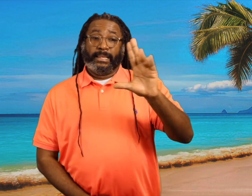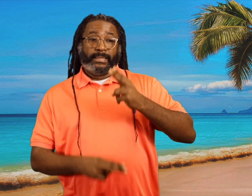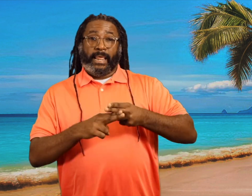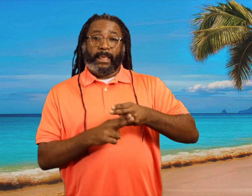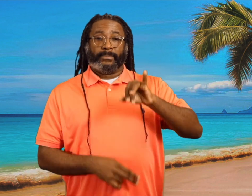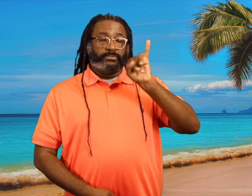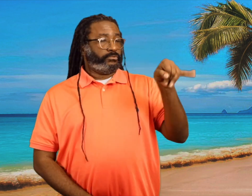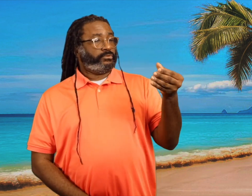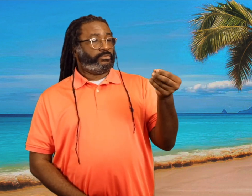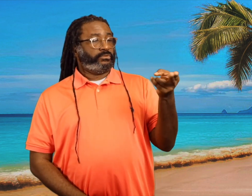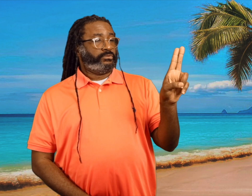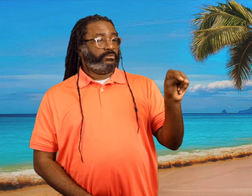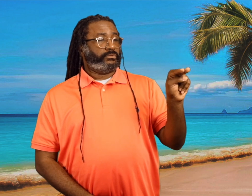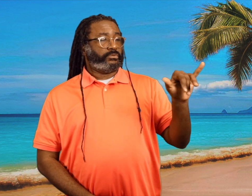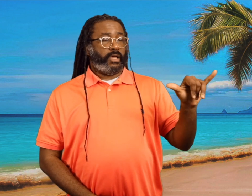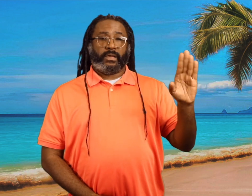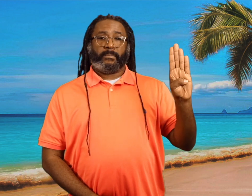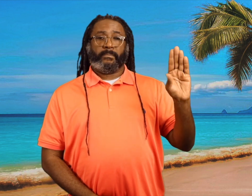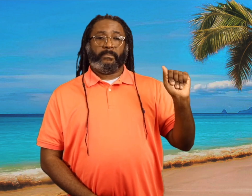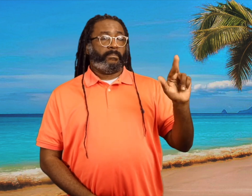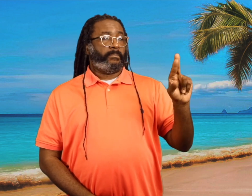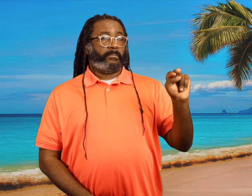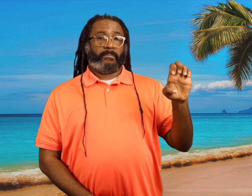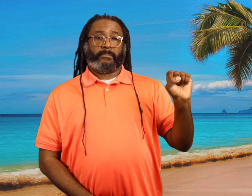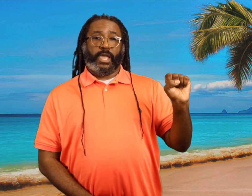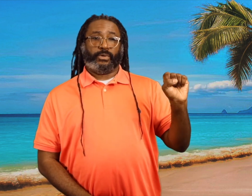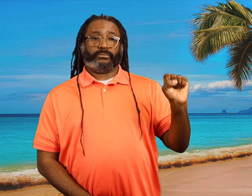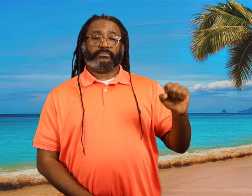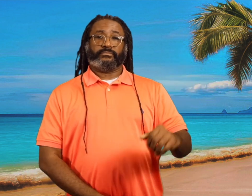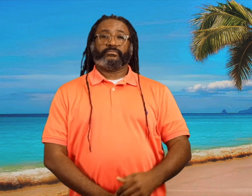His name is Johnny Barnes.